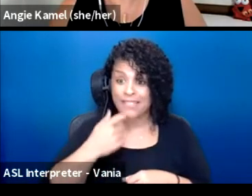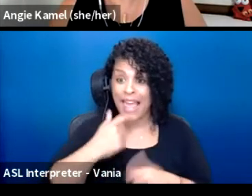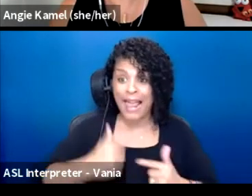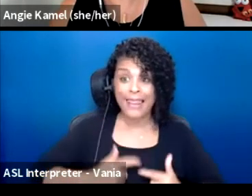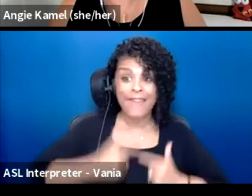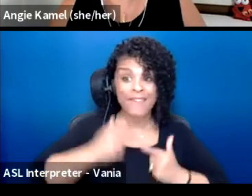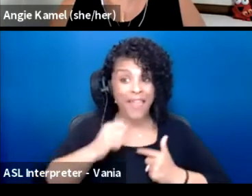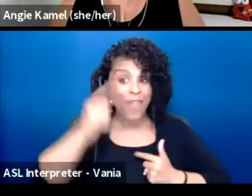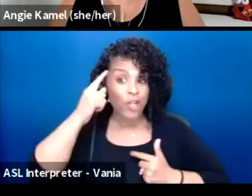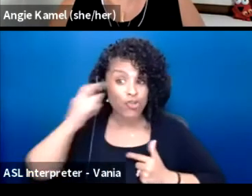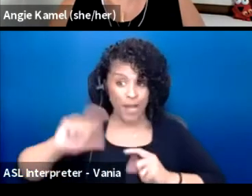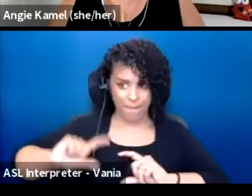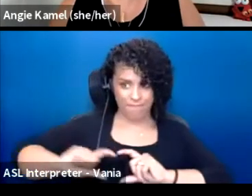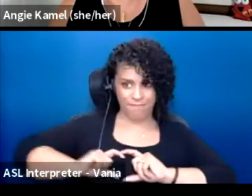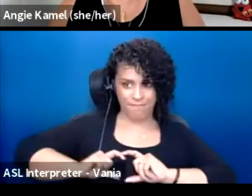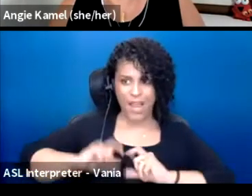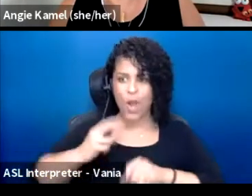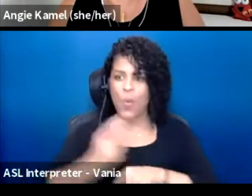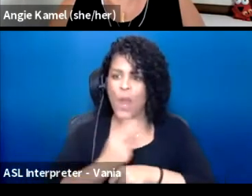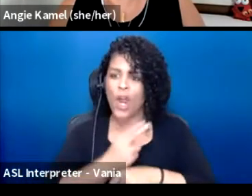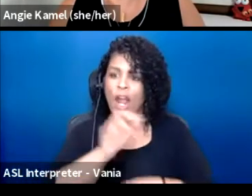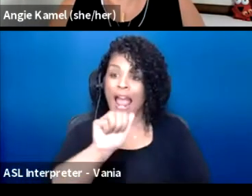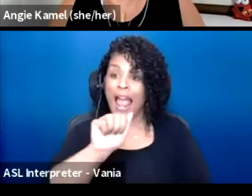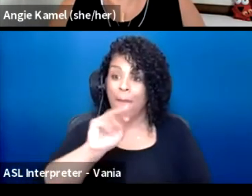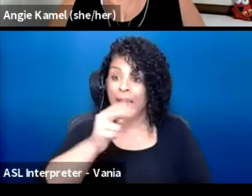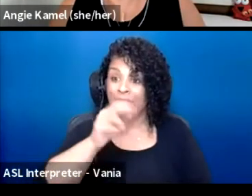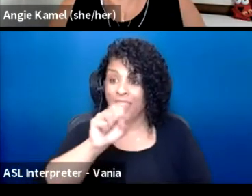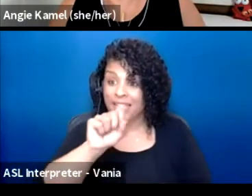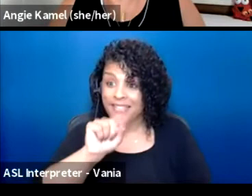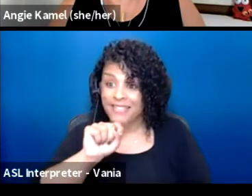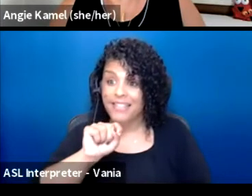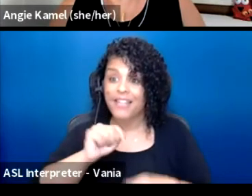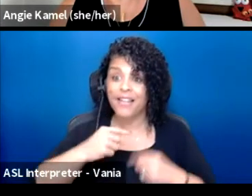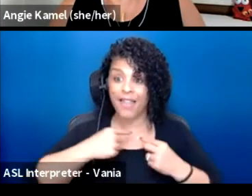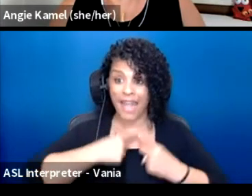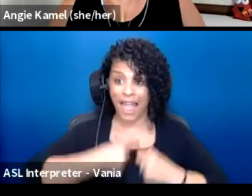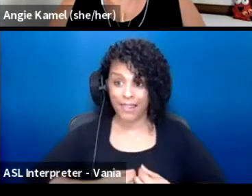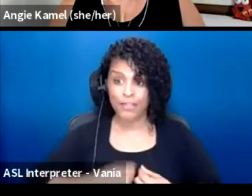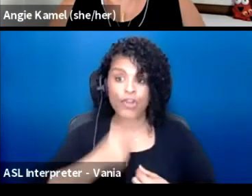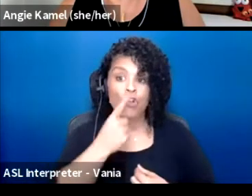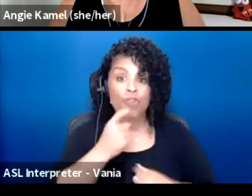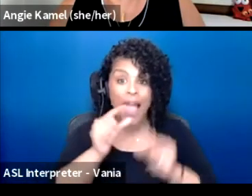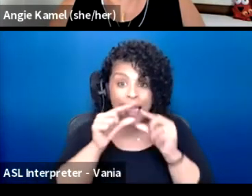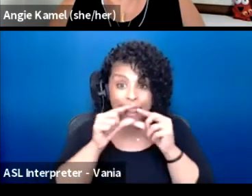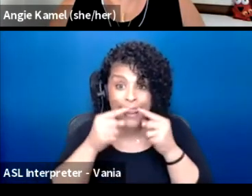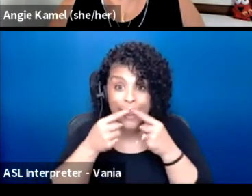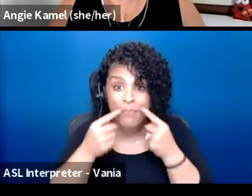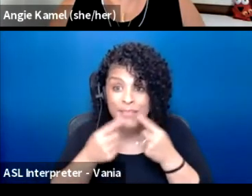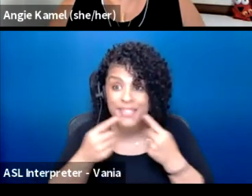I'm also wearing an amethyst necklace. I have red lips. I have a secretary glasses